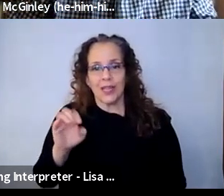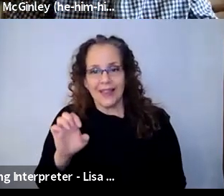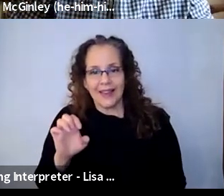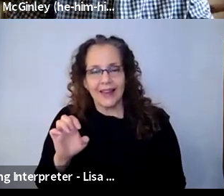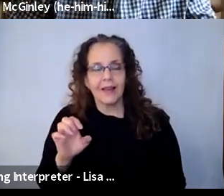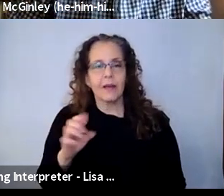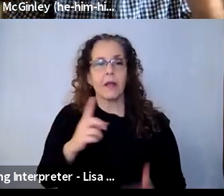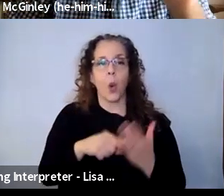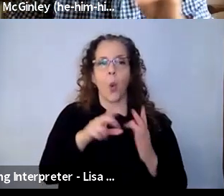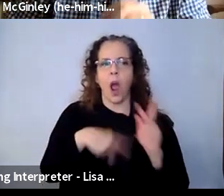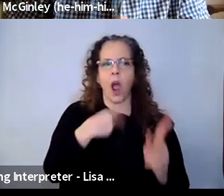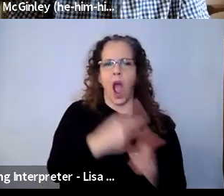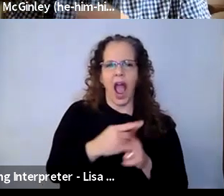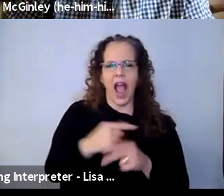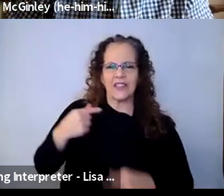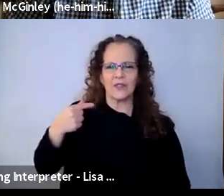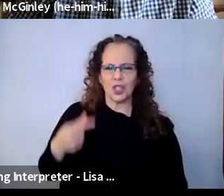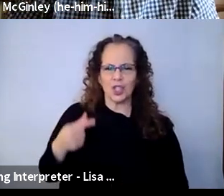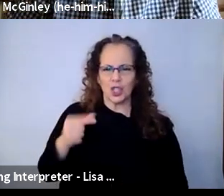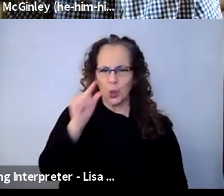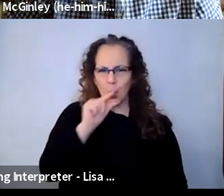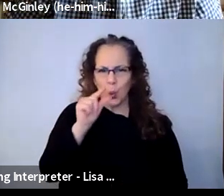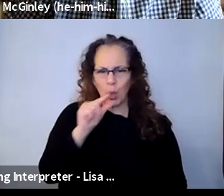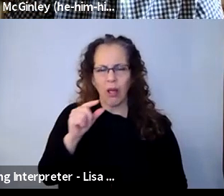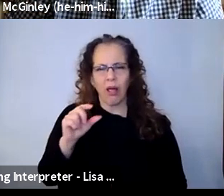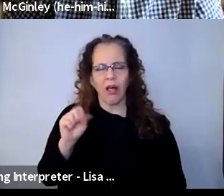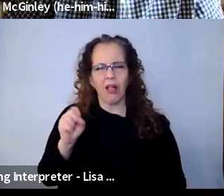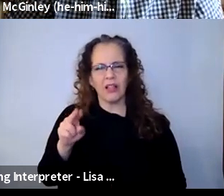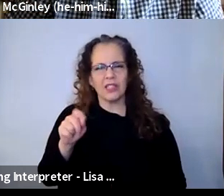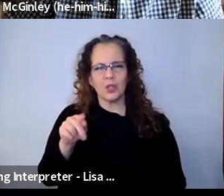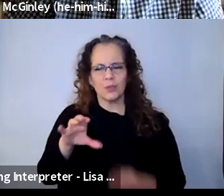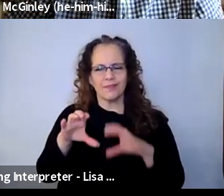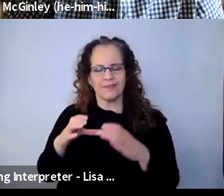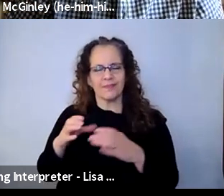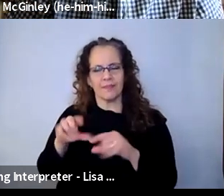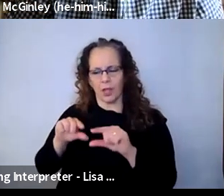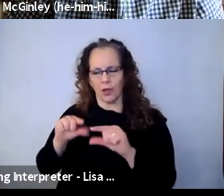classrooms that are on Google, there's just a lot of nuance in